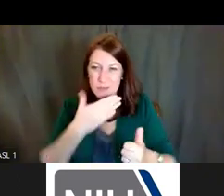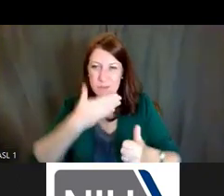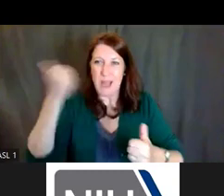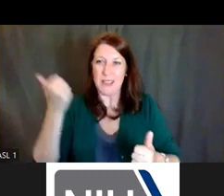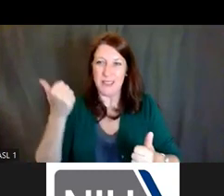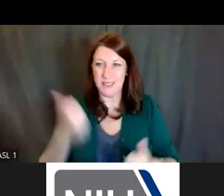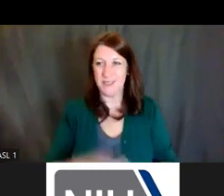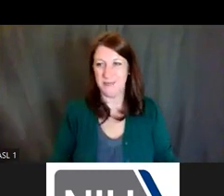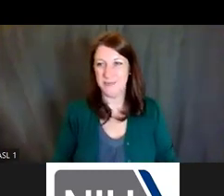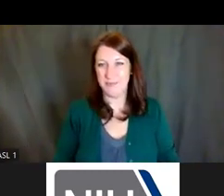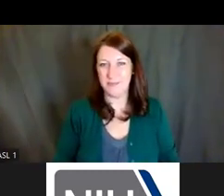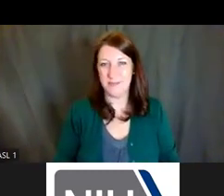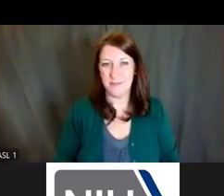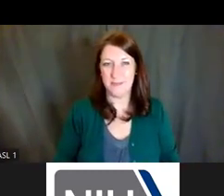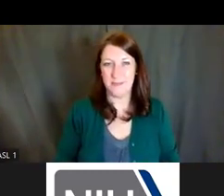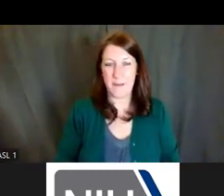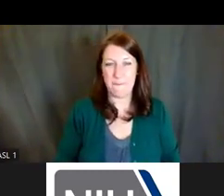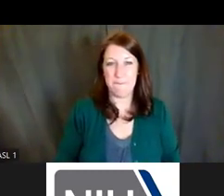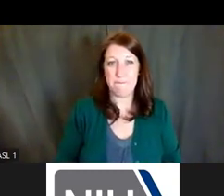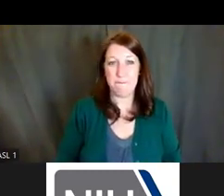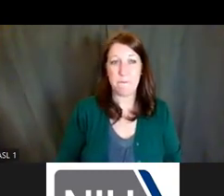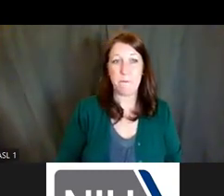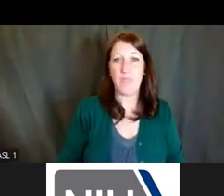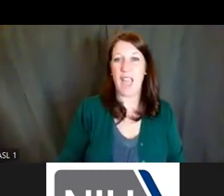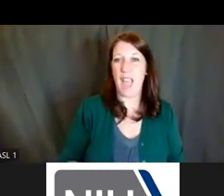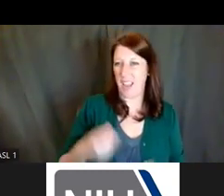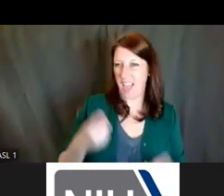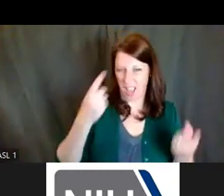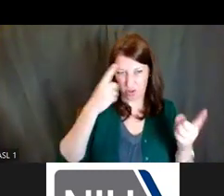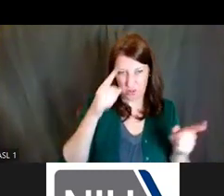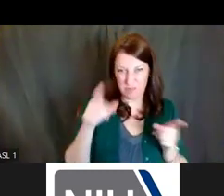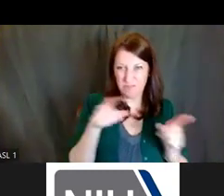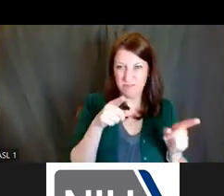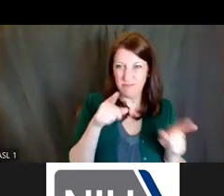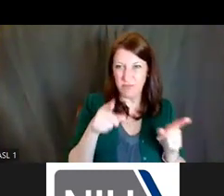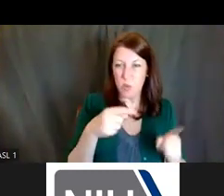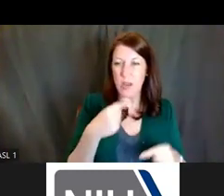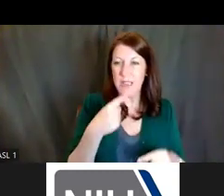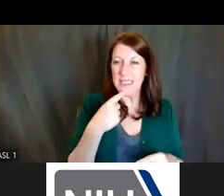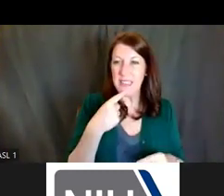Dr. Ericka Boone: Yes, and what Amanda and both Lauren really were speaking to as well